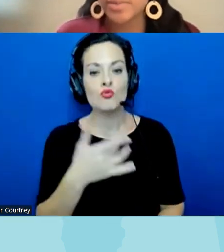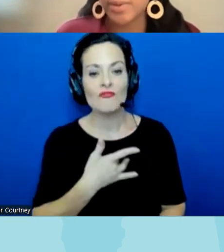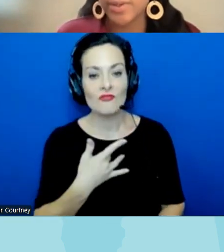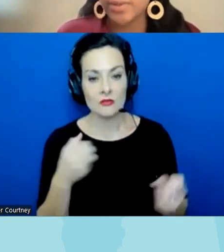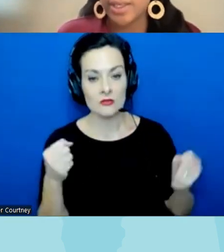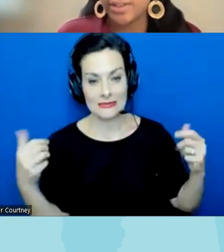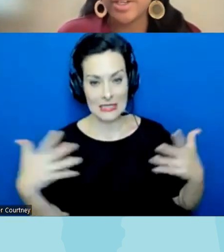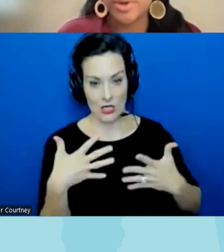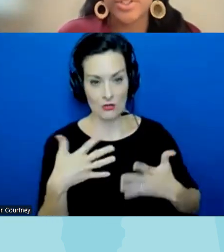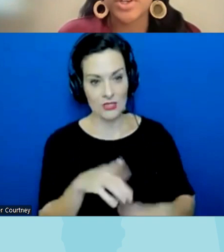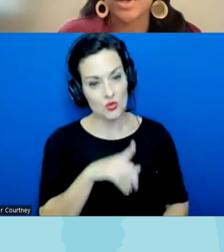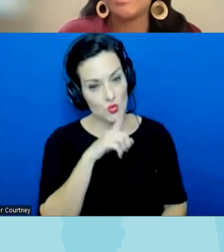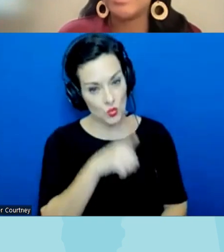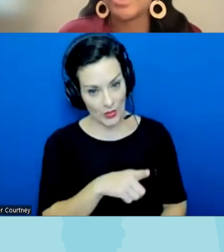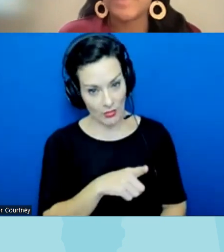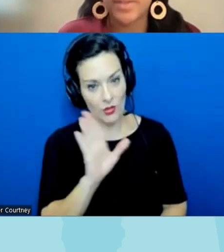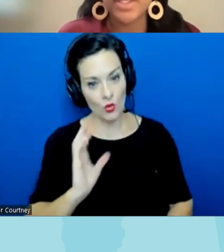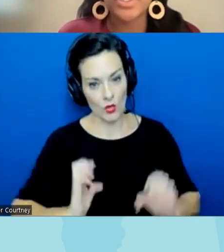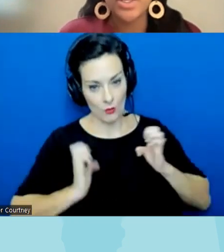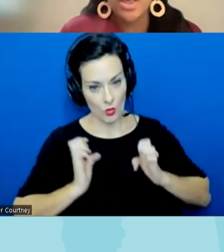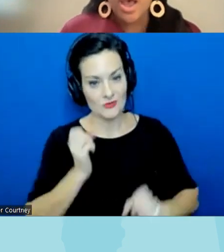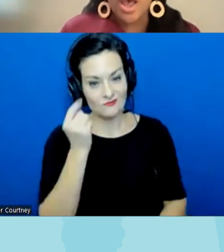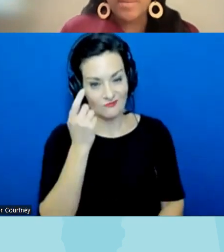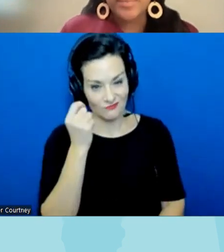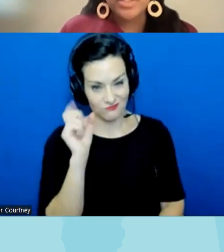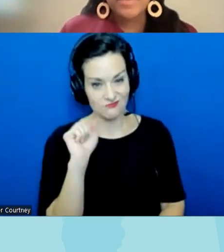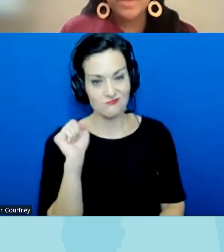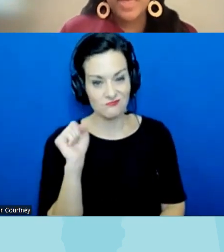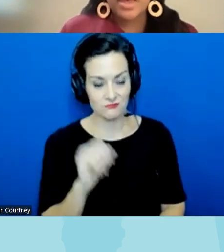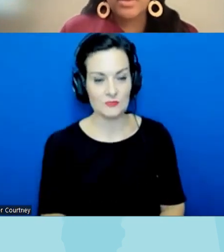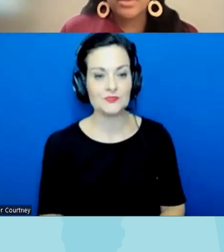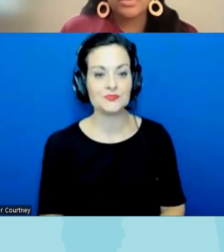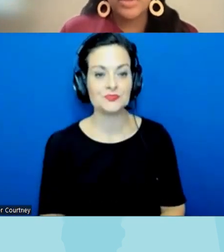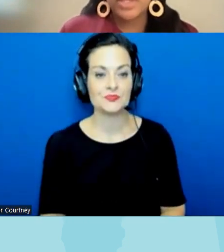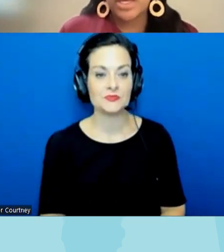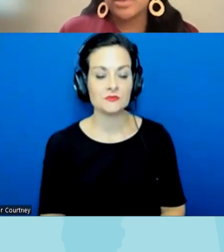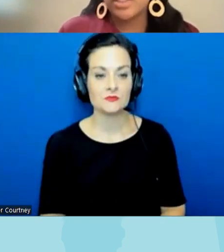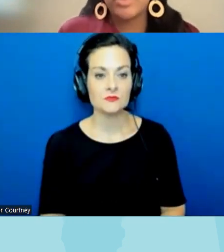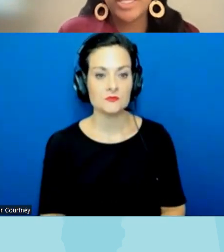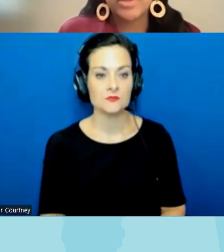is real and your emotions are completely valid um something that we've done in communication